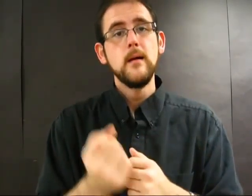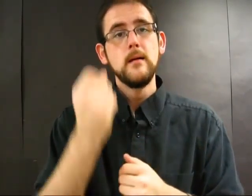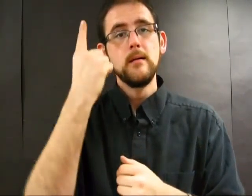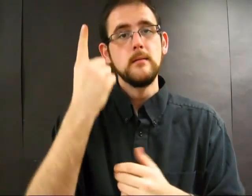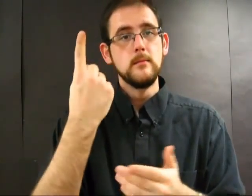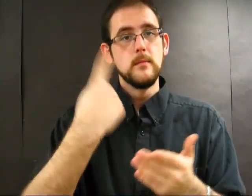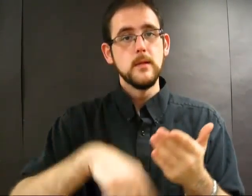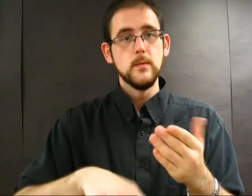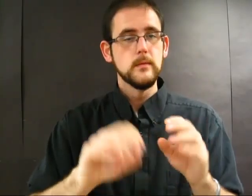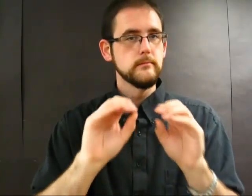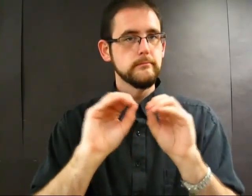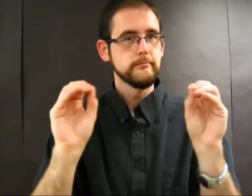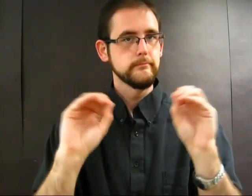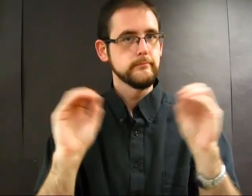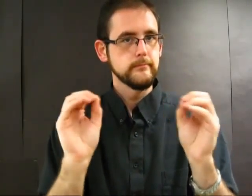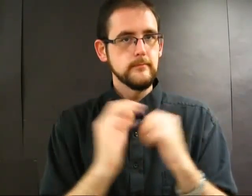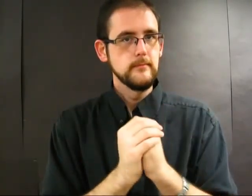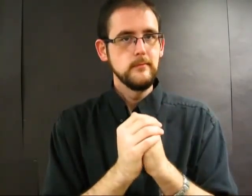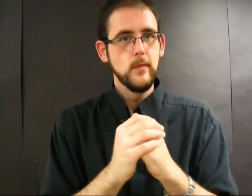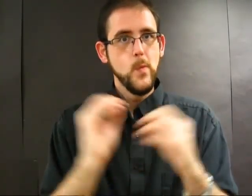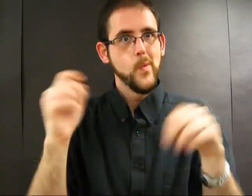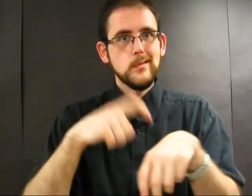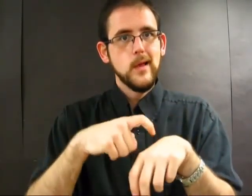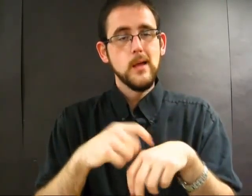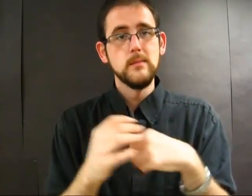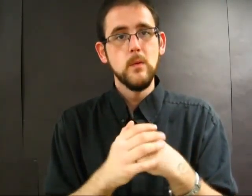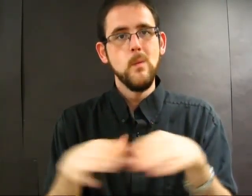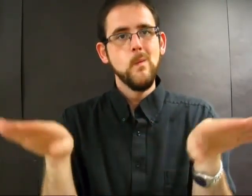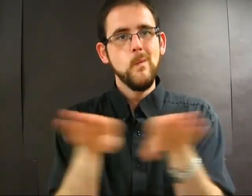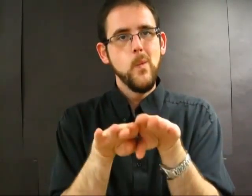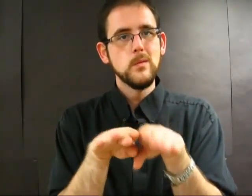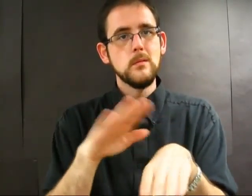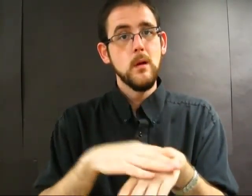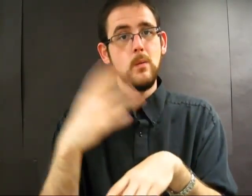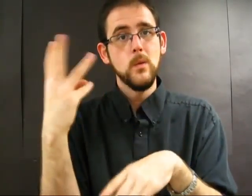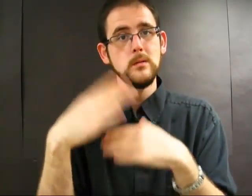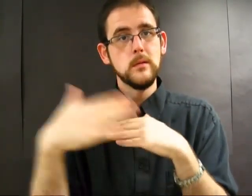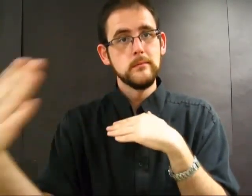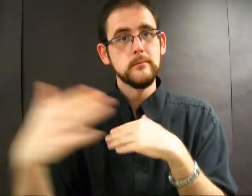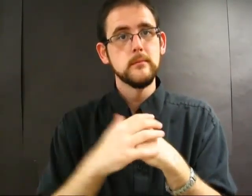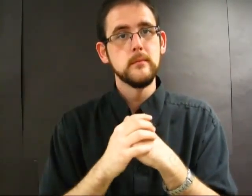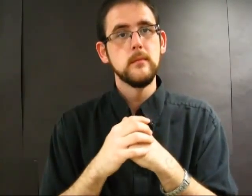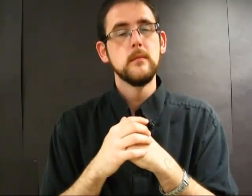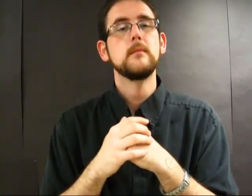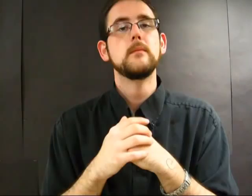Oh, also, there won't be any posts next week; we're closing on Wednesday, so there's no time.